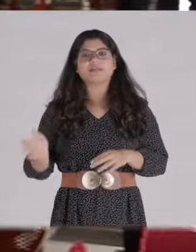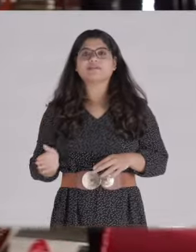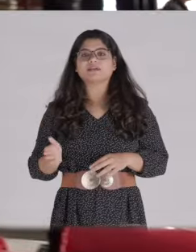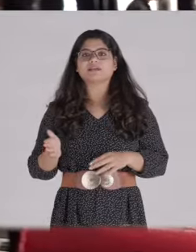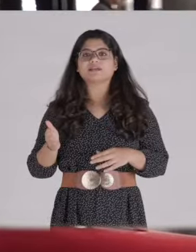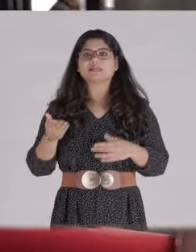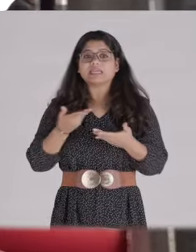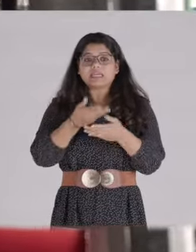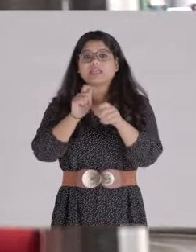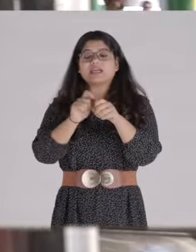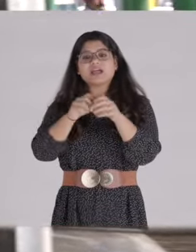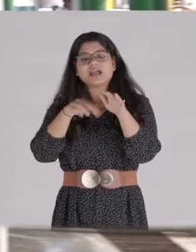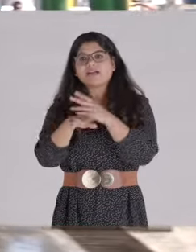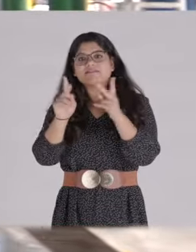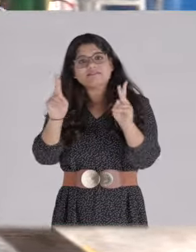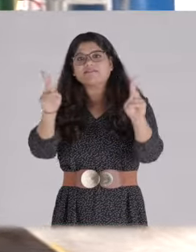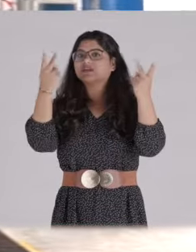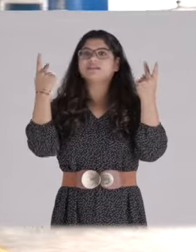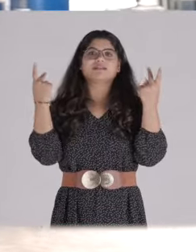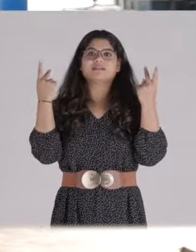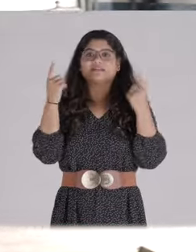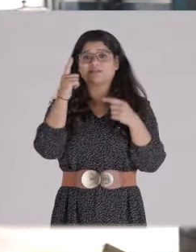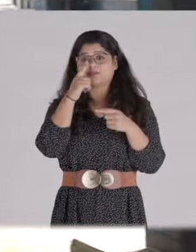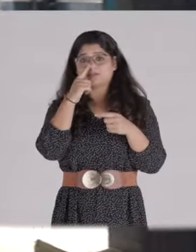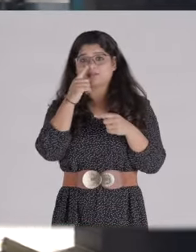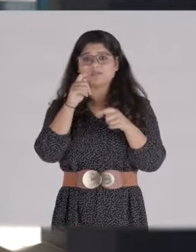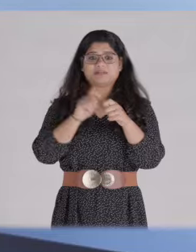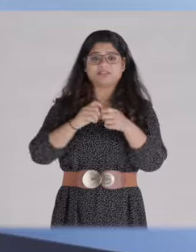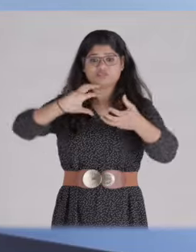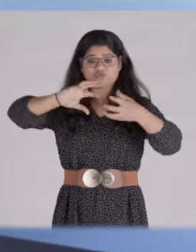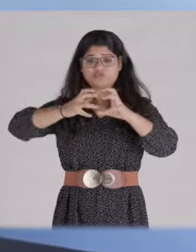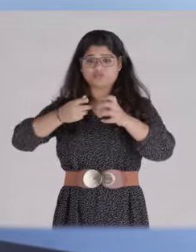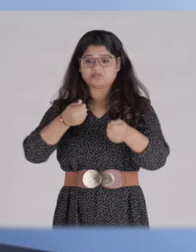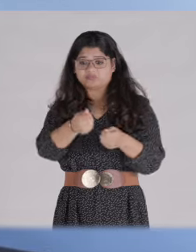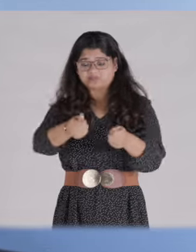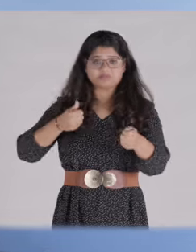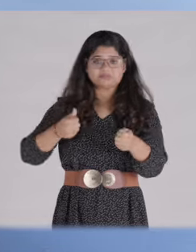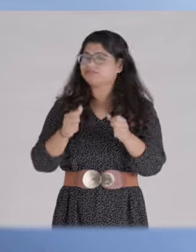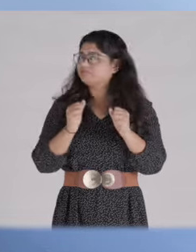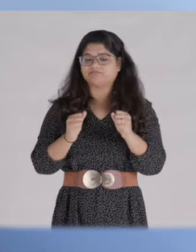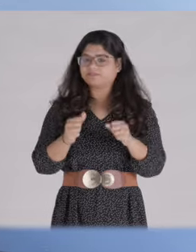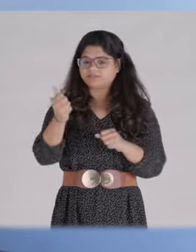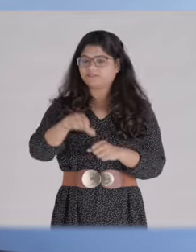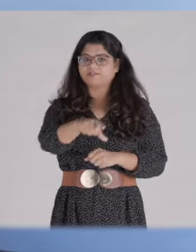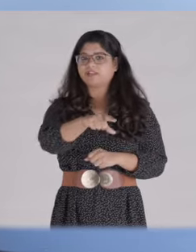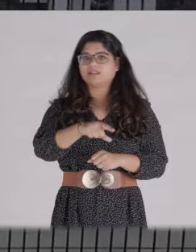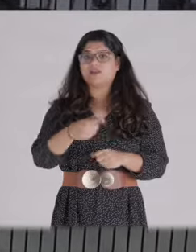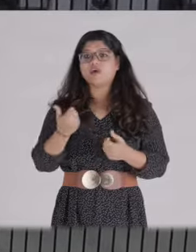And ‘this is a different kind of work, they cannot take this kind of responsibility. They cannot run the machines, or lift the